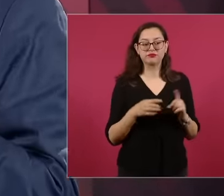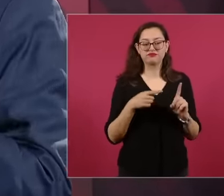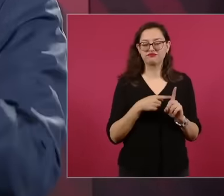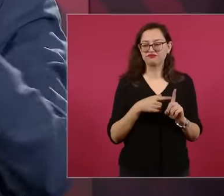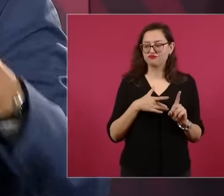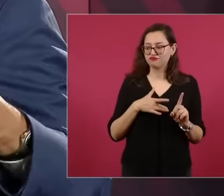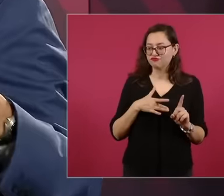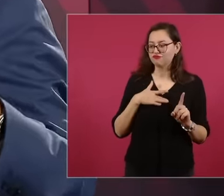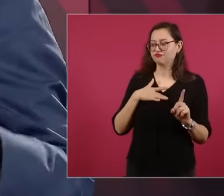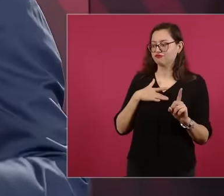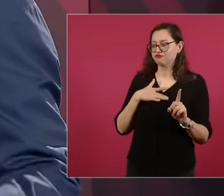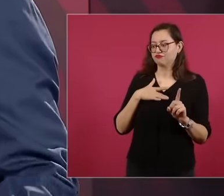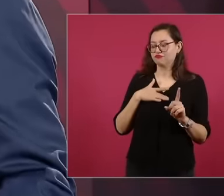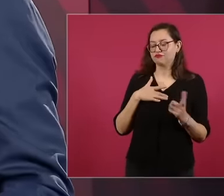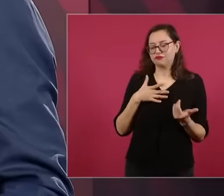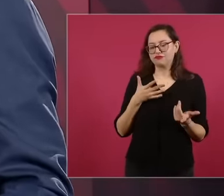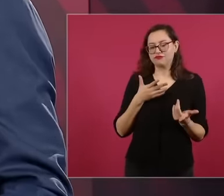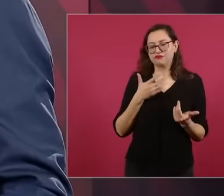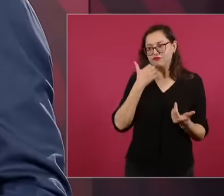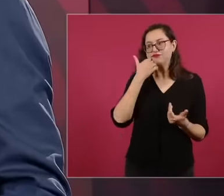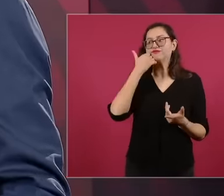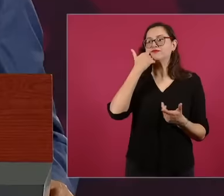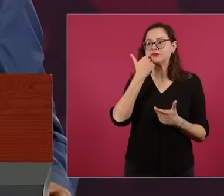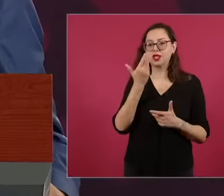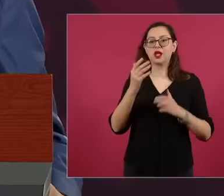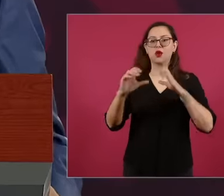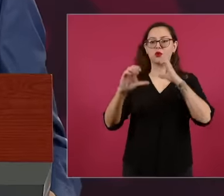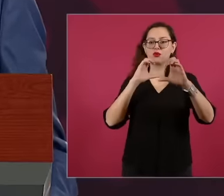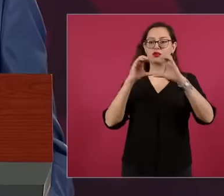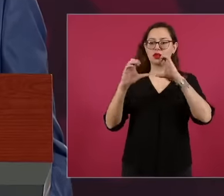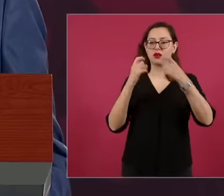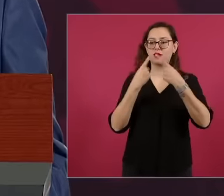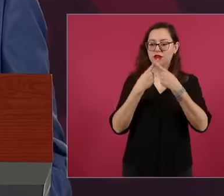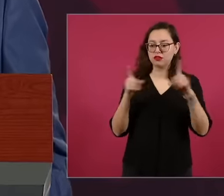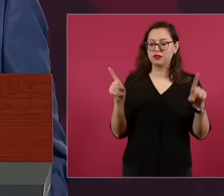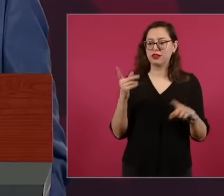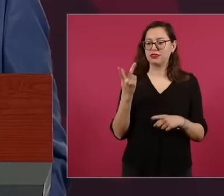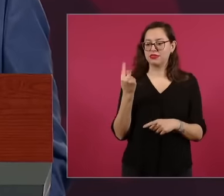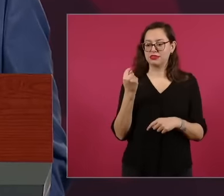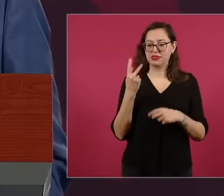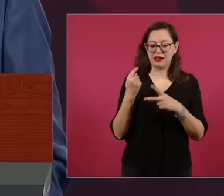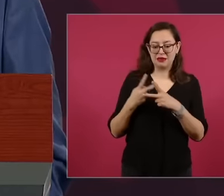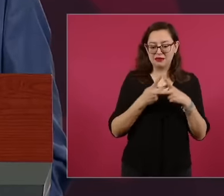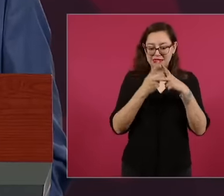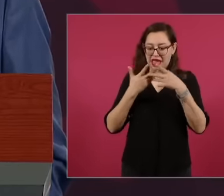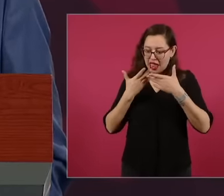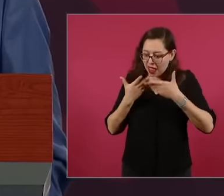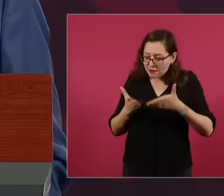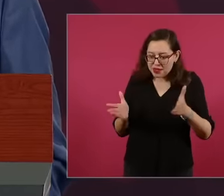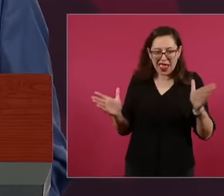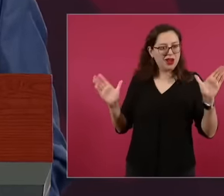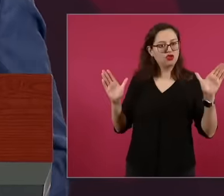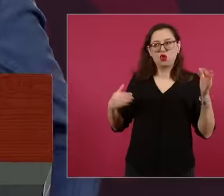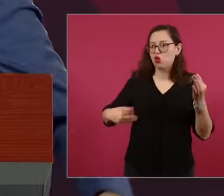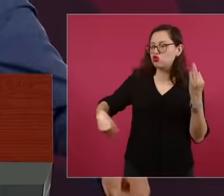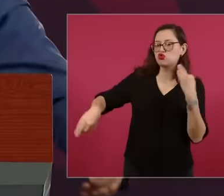open this Televisa, they do an